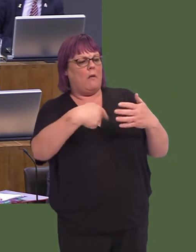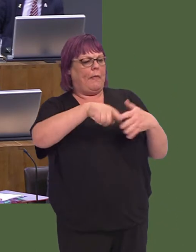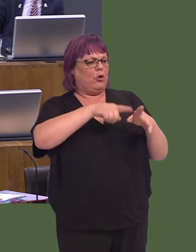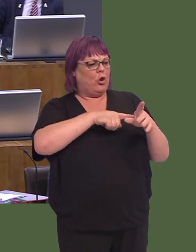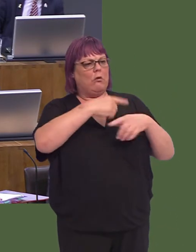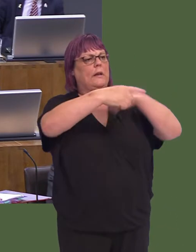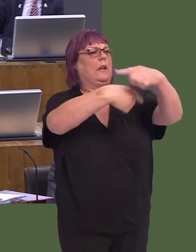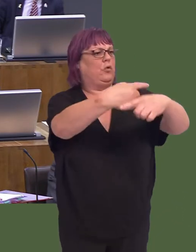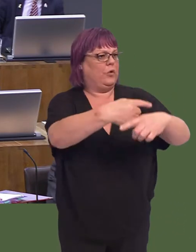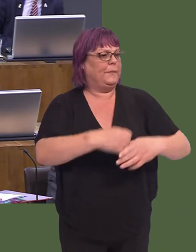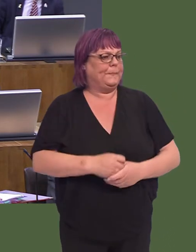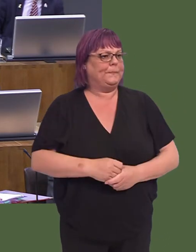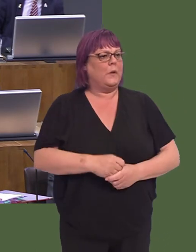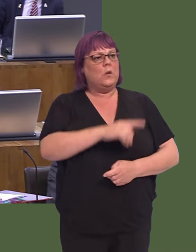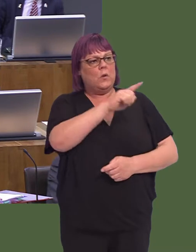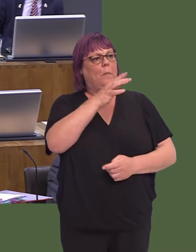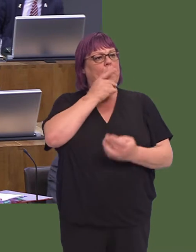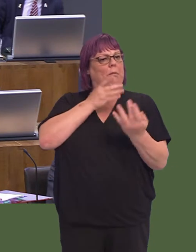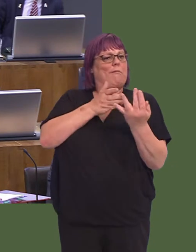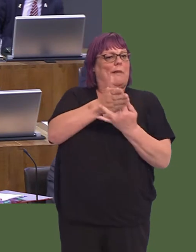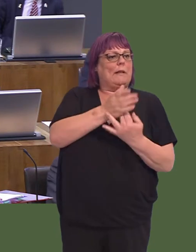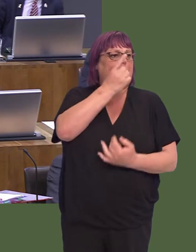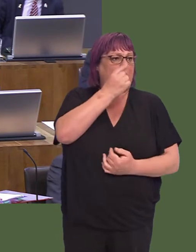Indeed, there's been interest from credit unions in terms of accessing that.